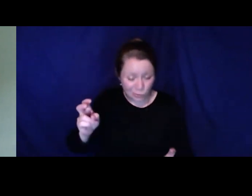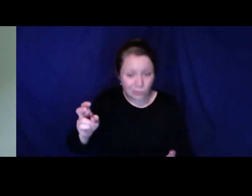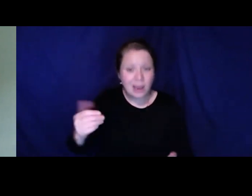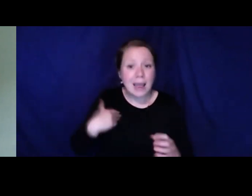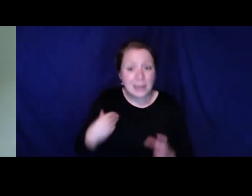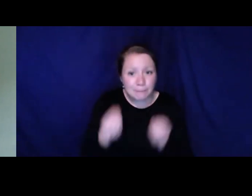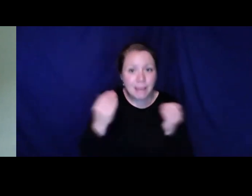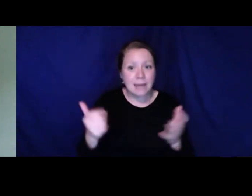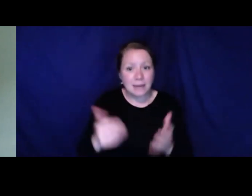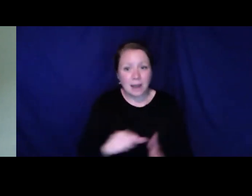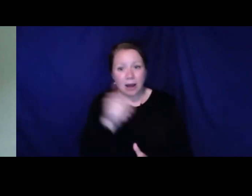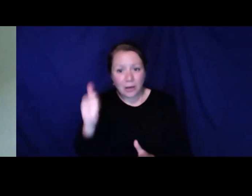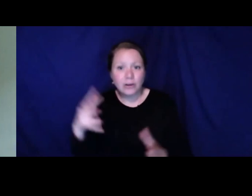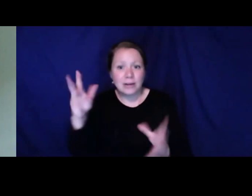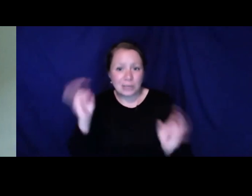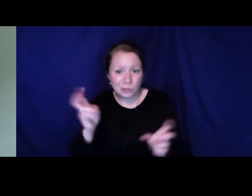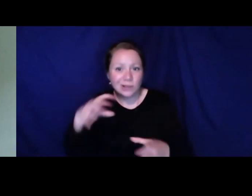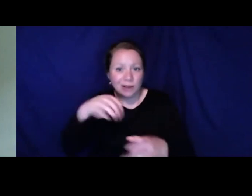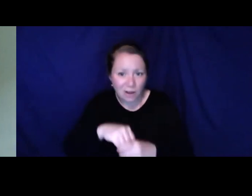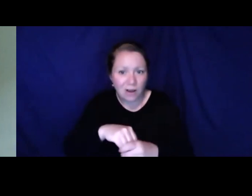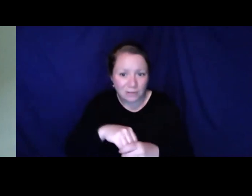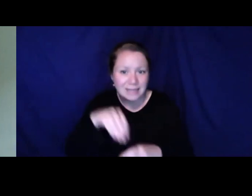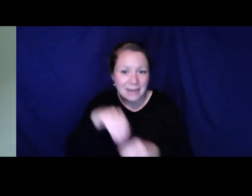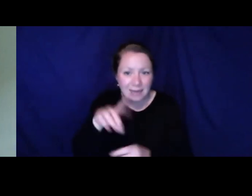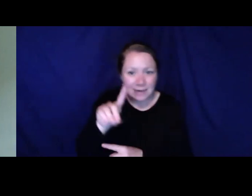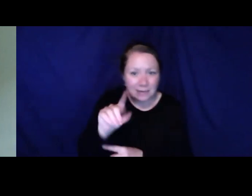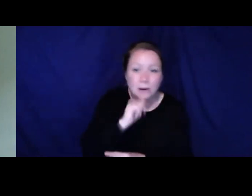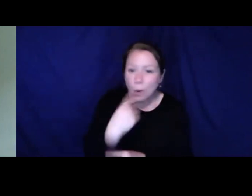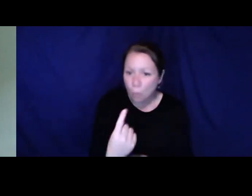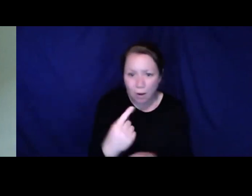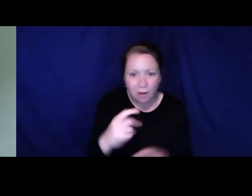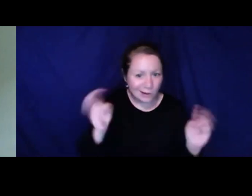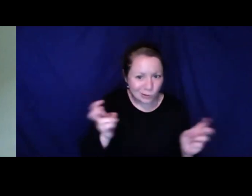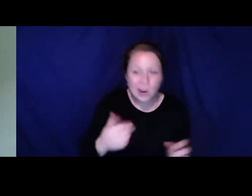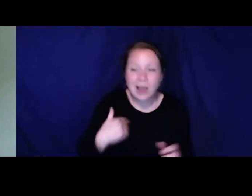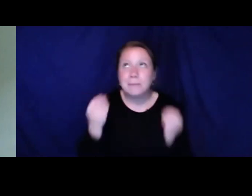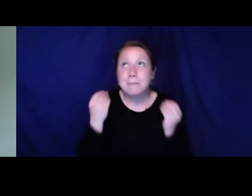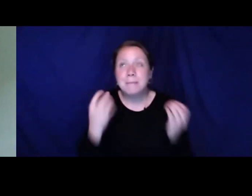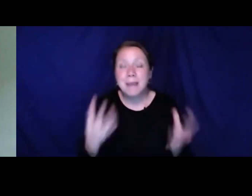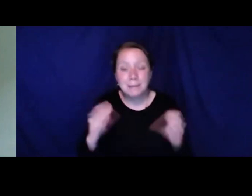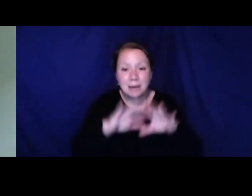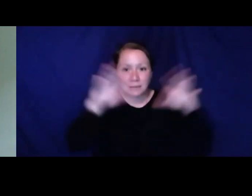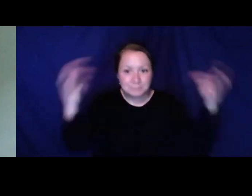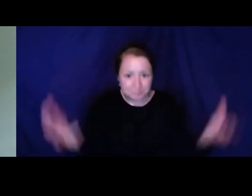social justice reform and police reform so we can better understand this issue is also many other issues within